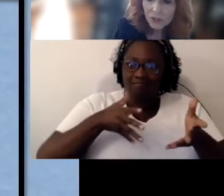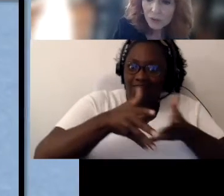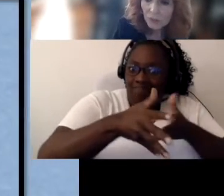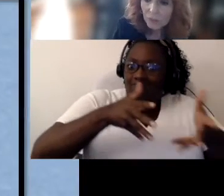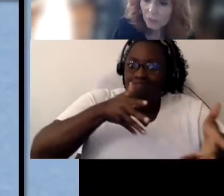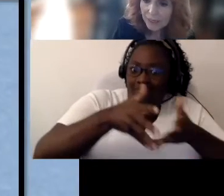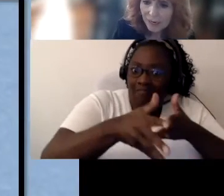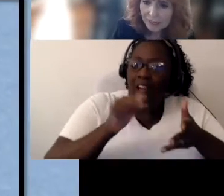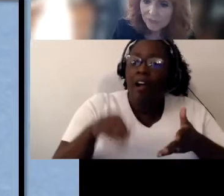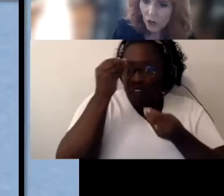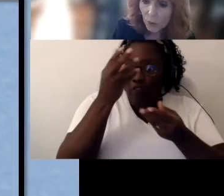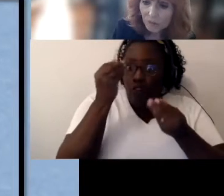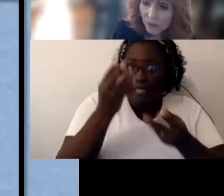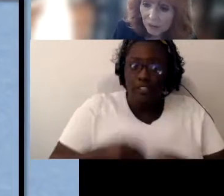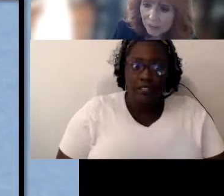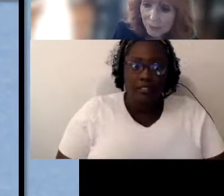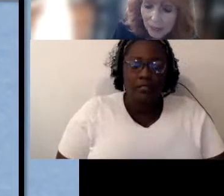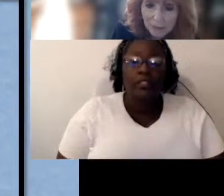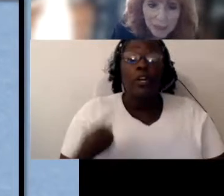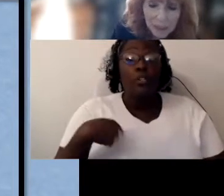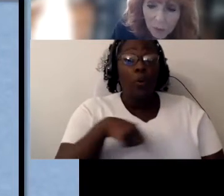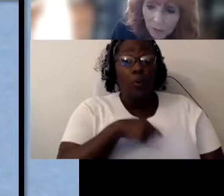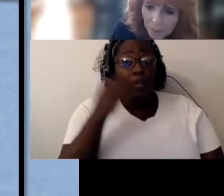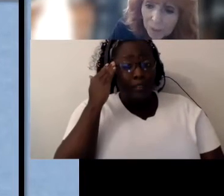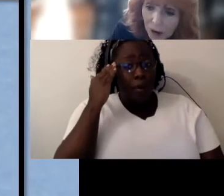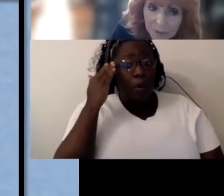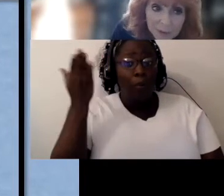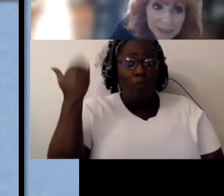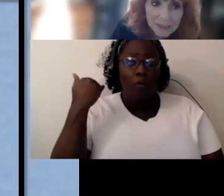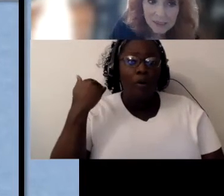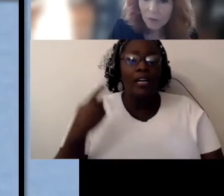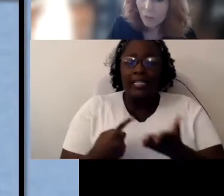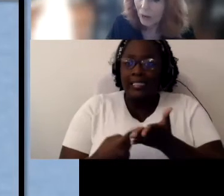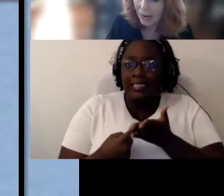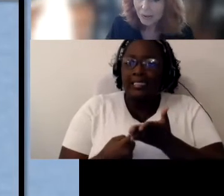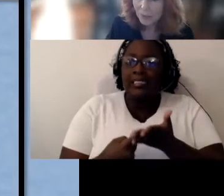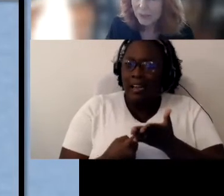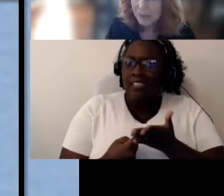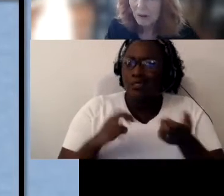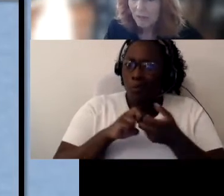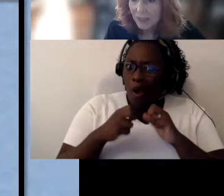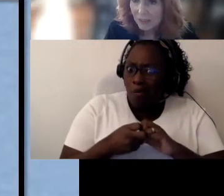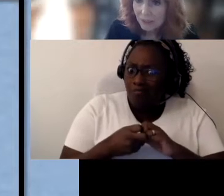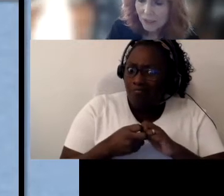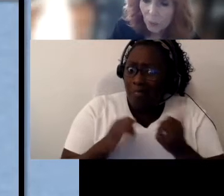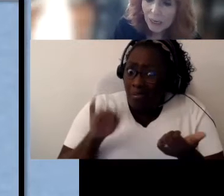So we kind of know We've talked about the problem is So how do we solve it?